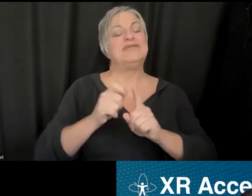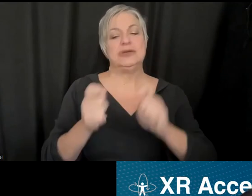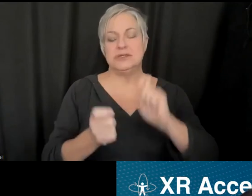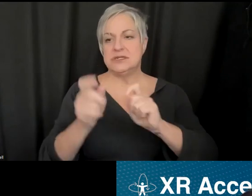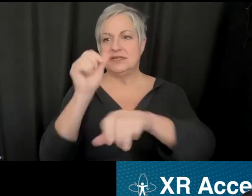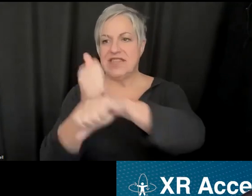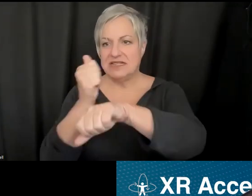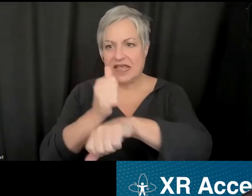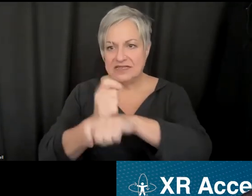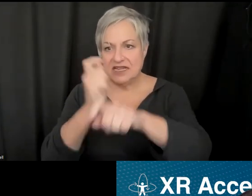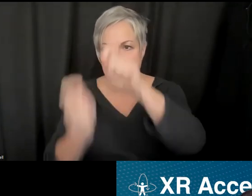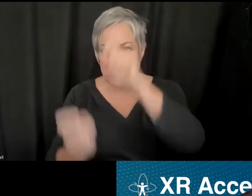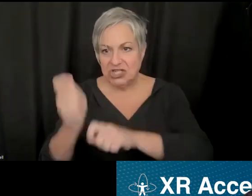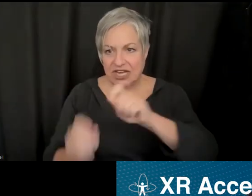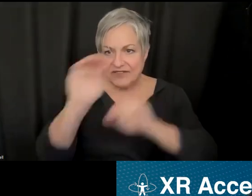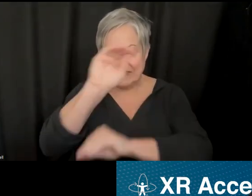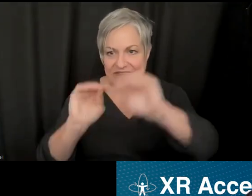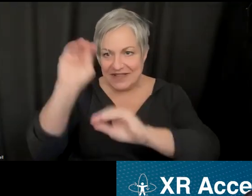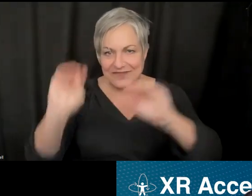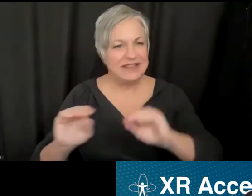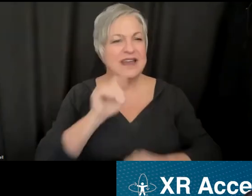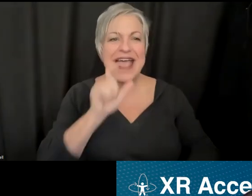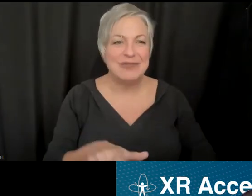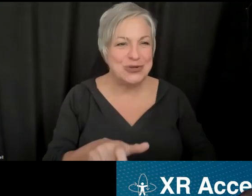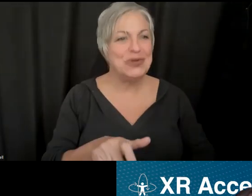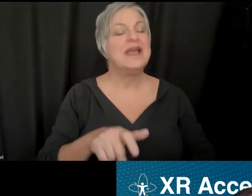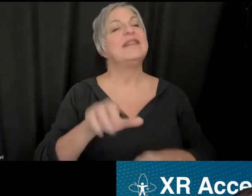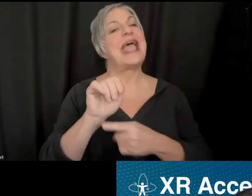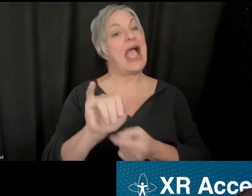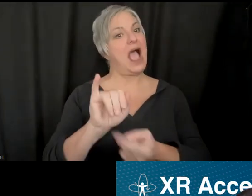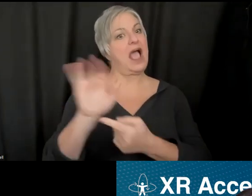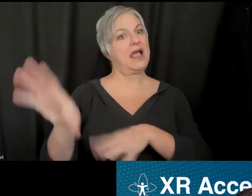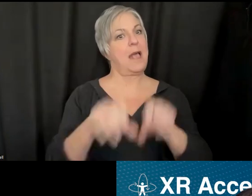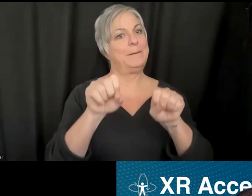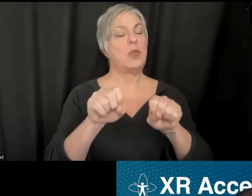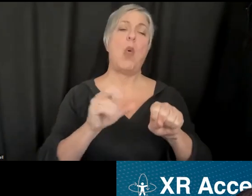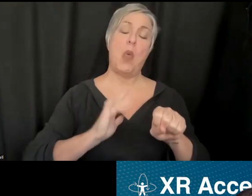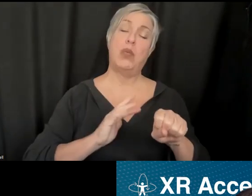the event itself, I think that's definitely going to be big. I